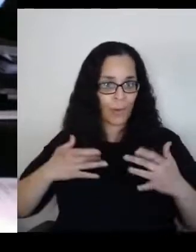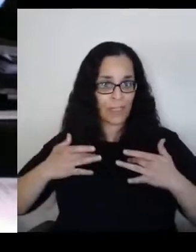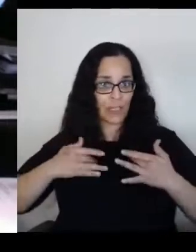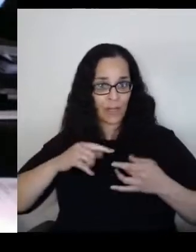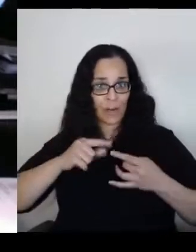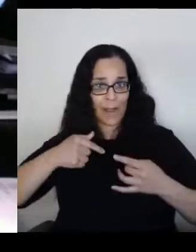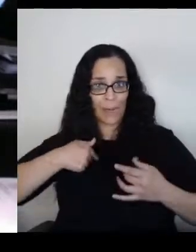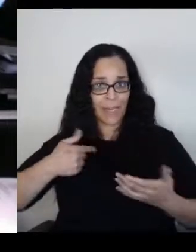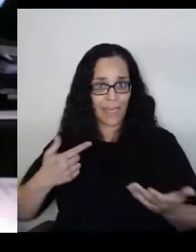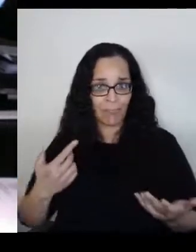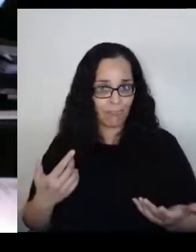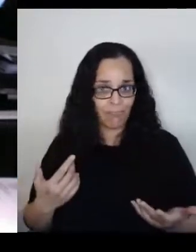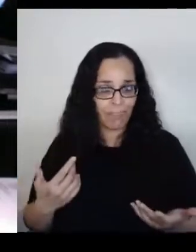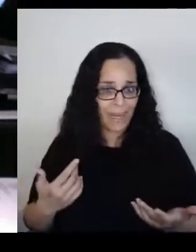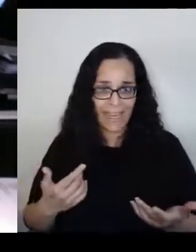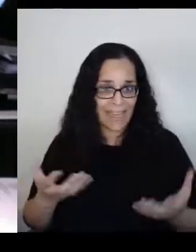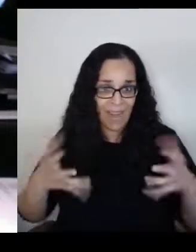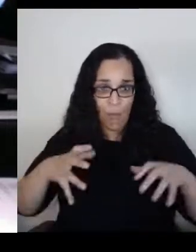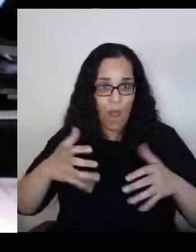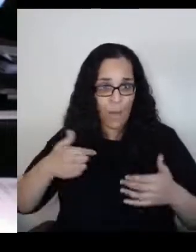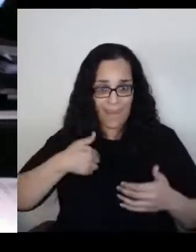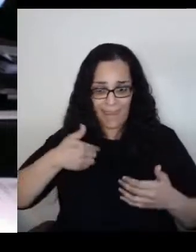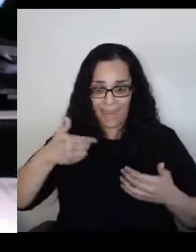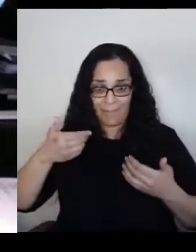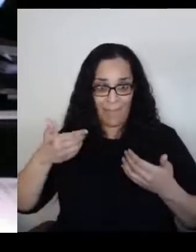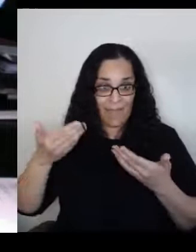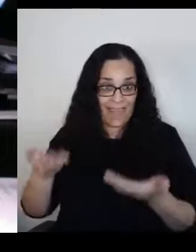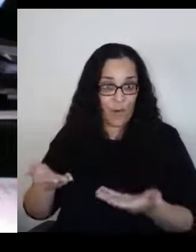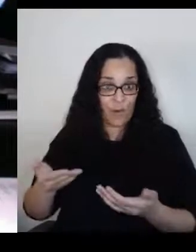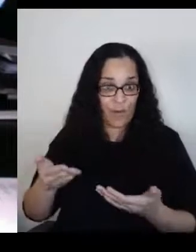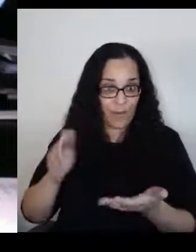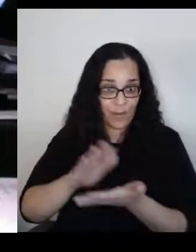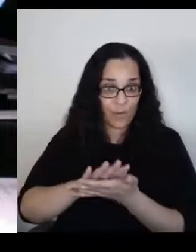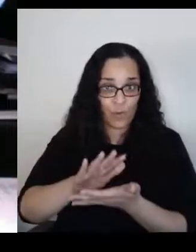So overnight, I was evicted from my school.